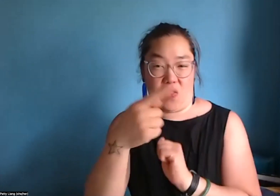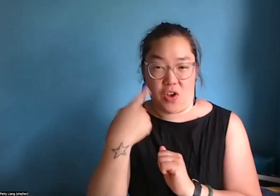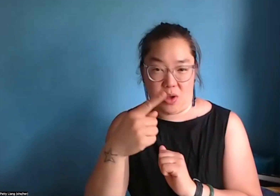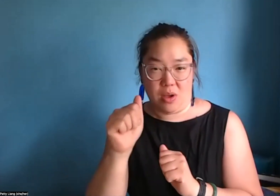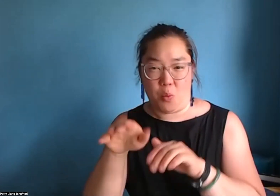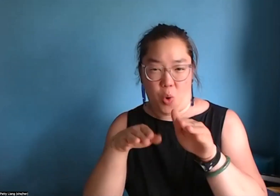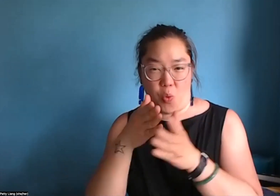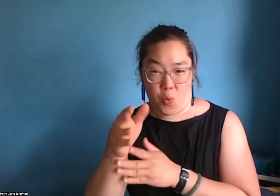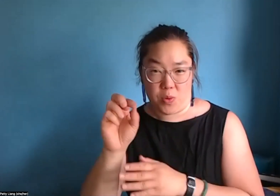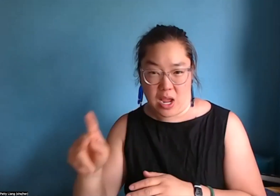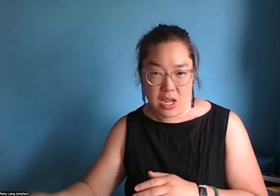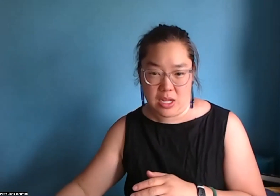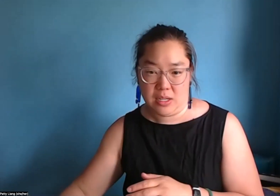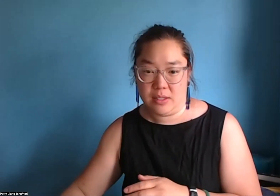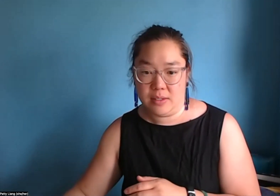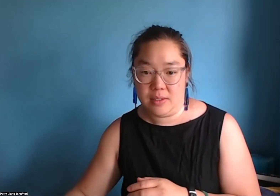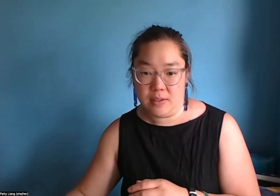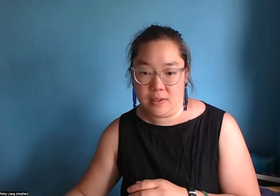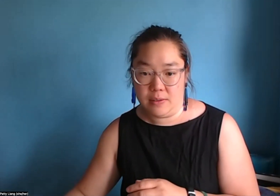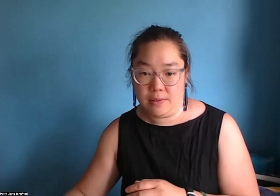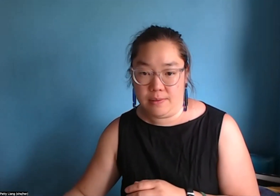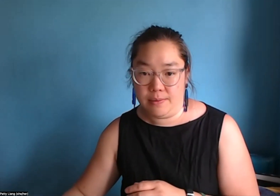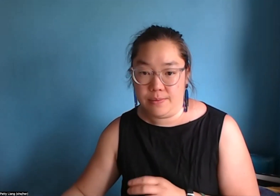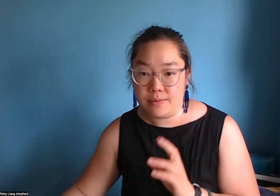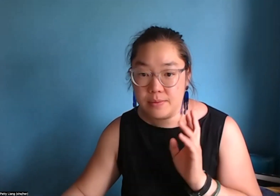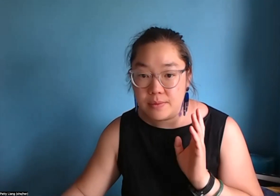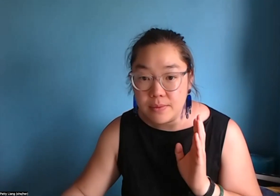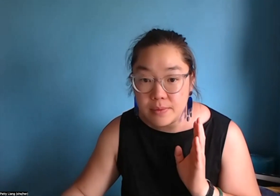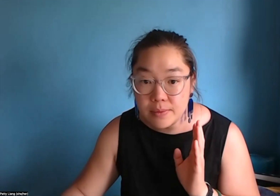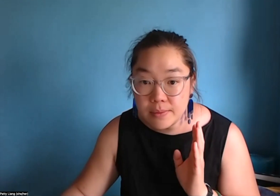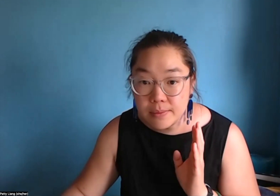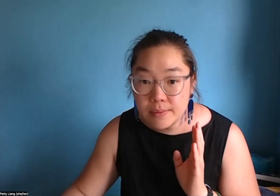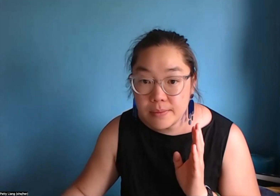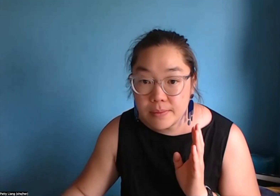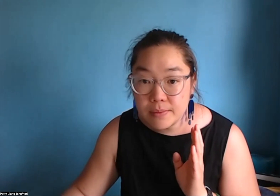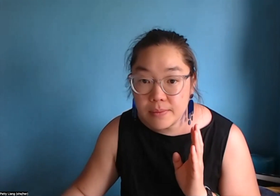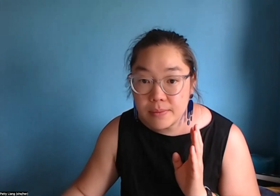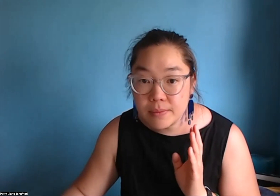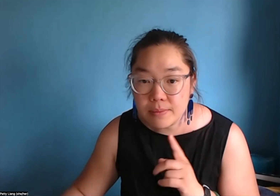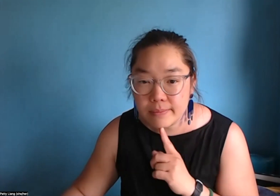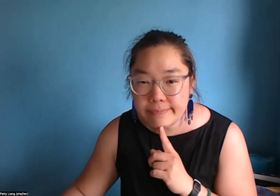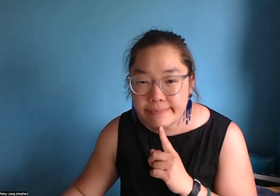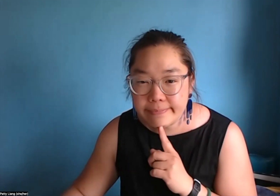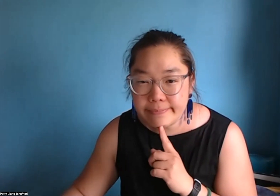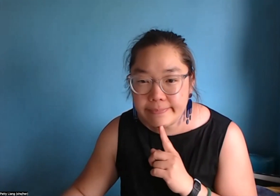Okay. So we'll walk through the application now together. I think that would be a good approach,